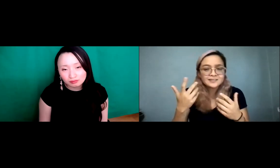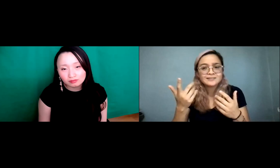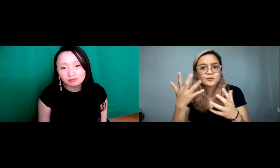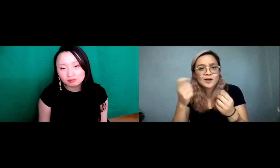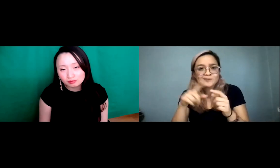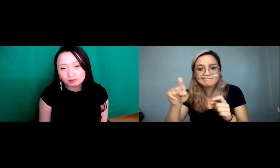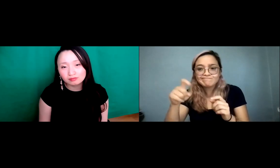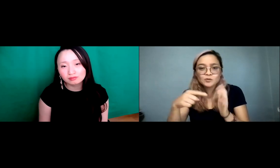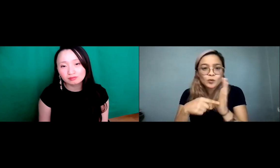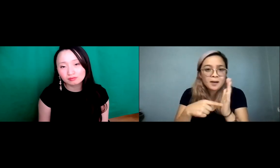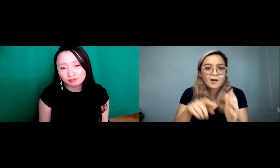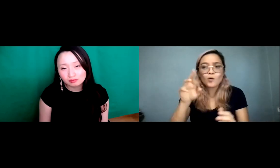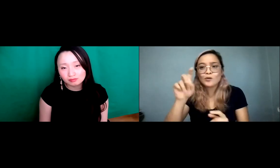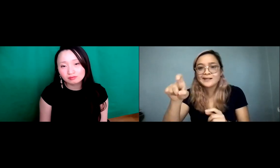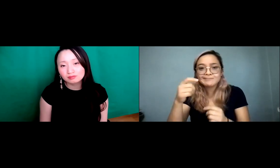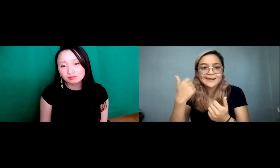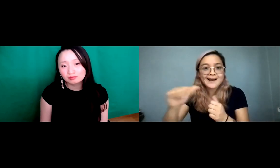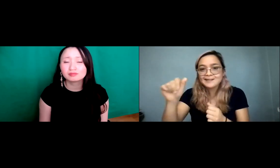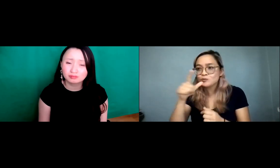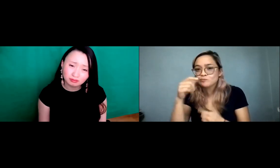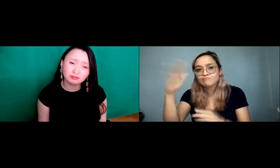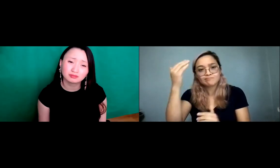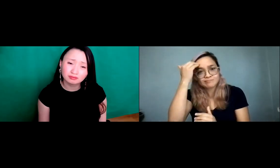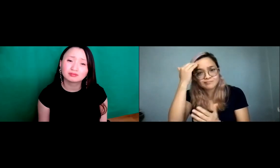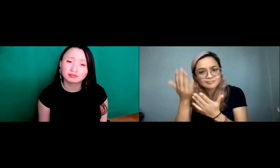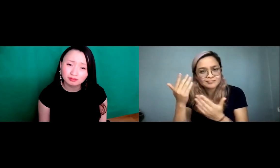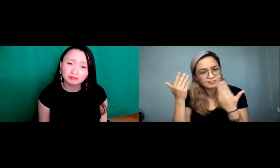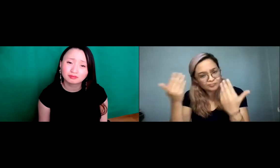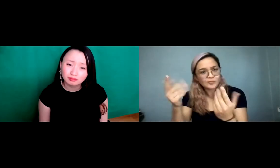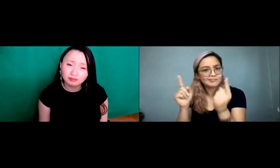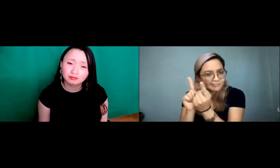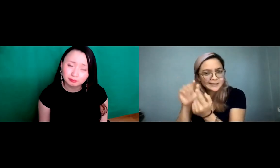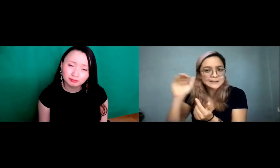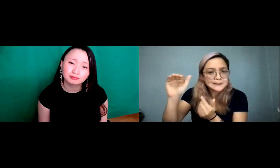If you're Asian. You need to represent, or you need somebody